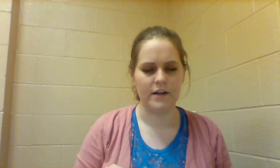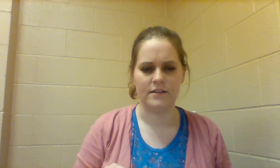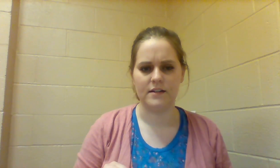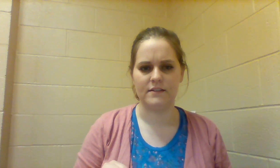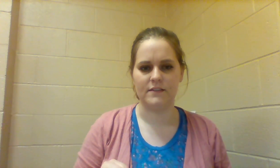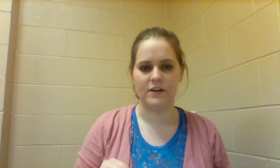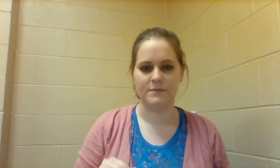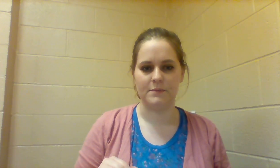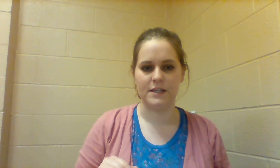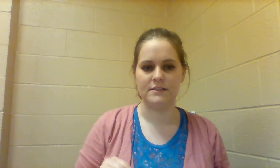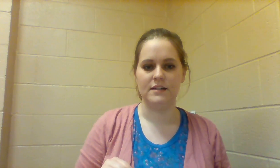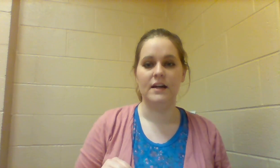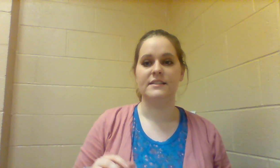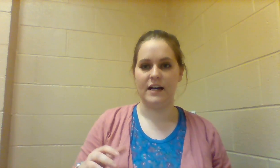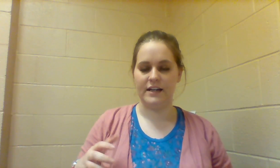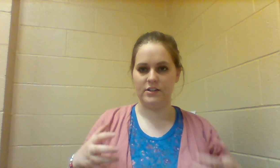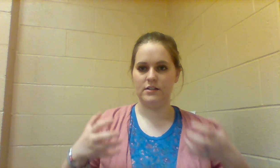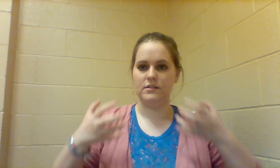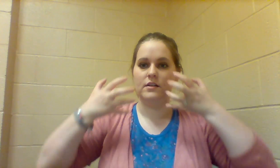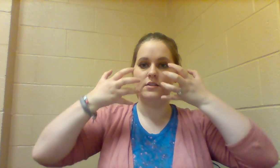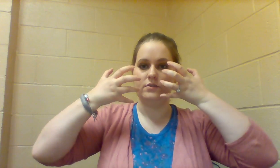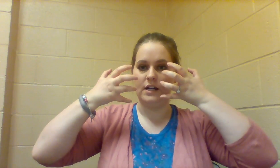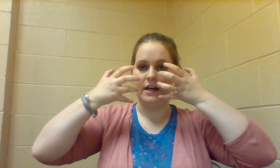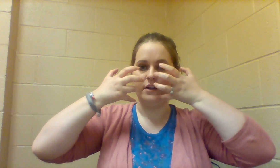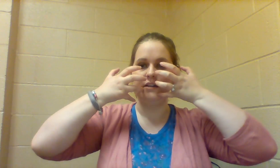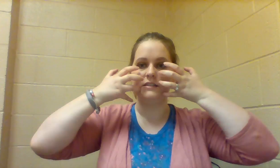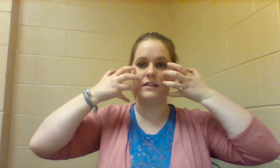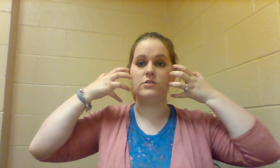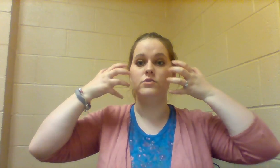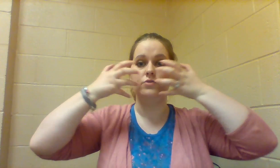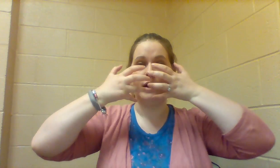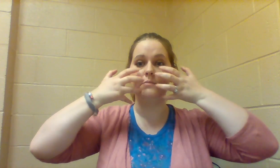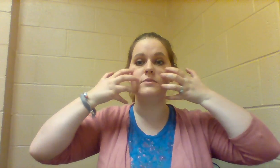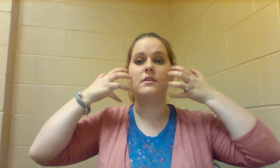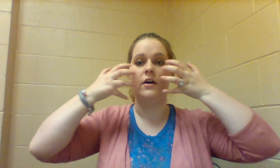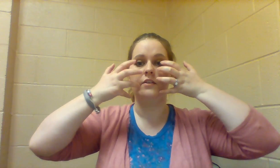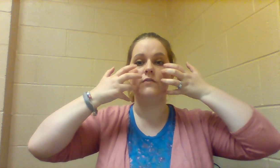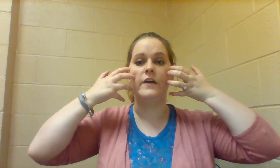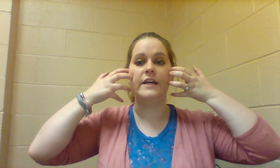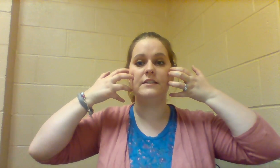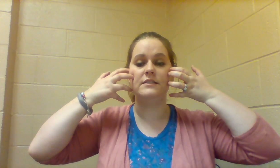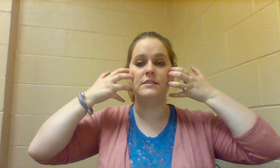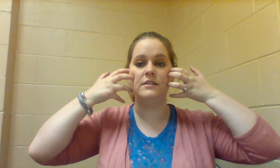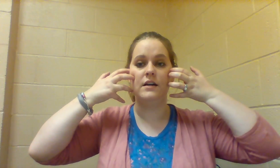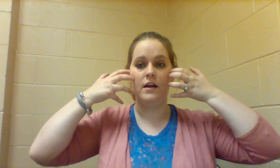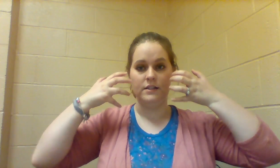Sorry, I lost my place... TIGER so TIGER is like the stripes on the face